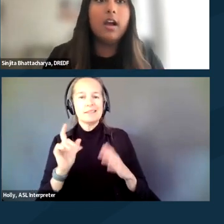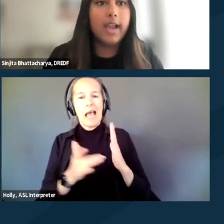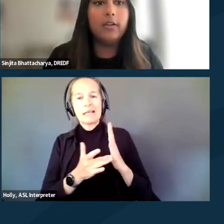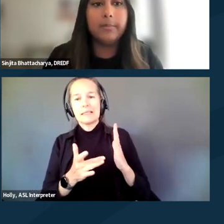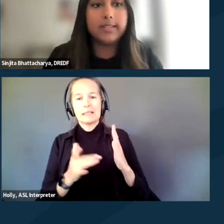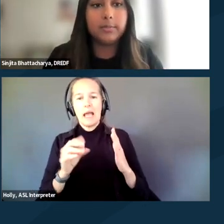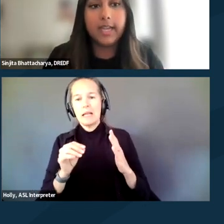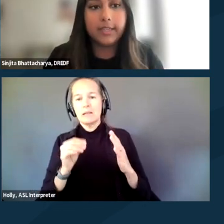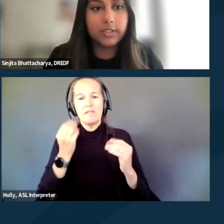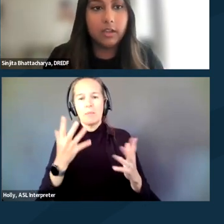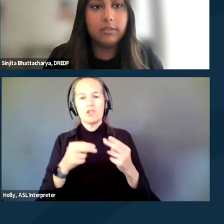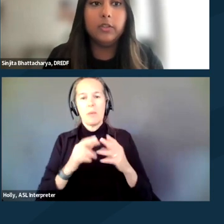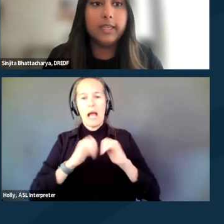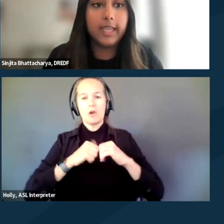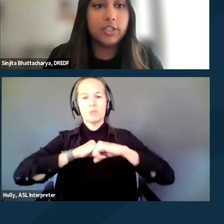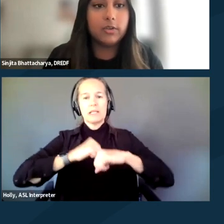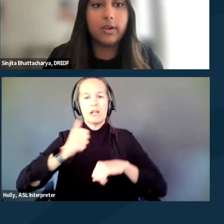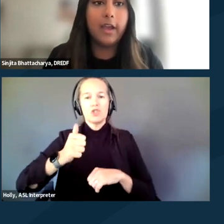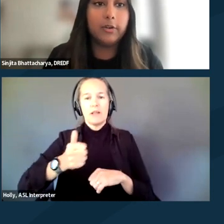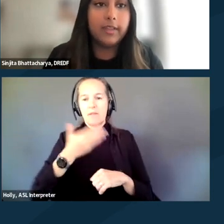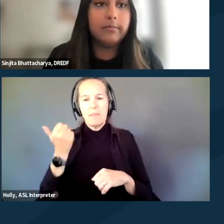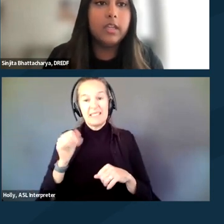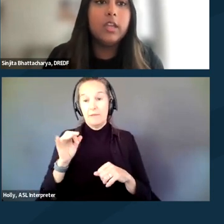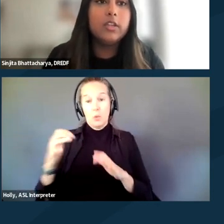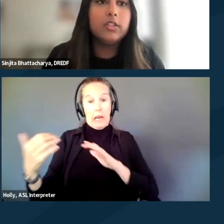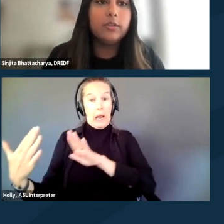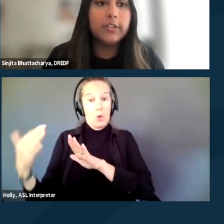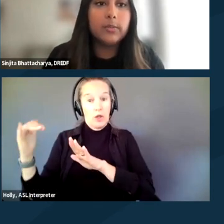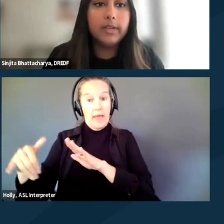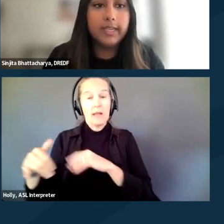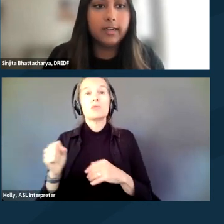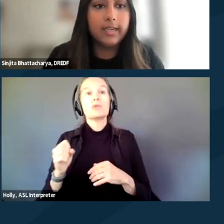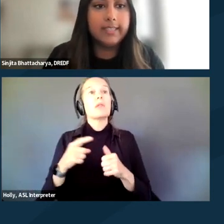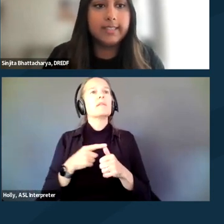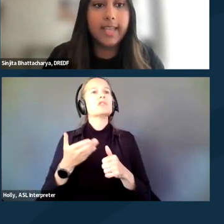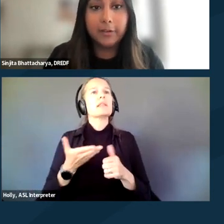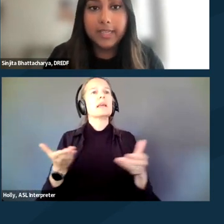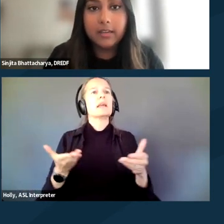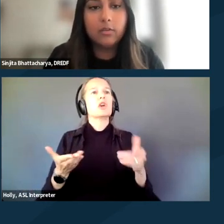on how to best protect yourself if you engage or encounter them. So the first one here is kettling,